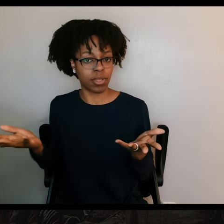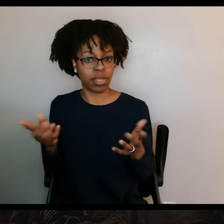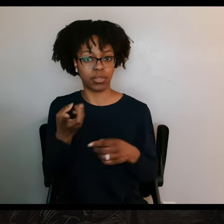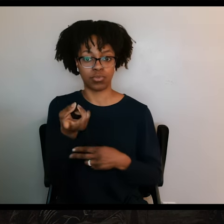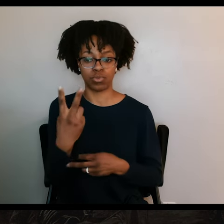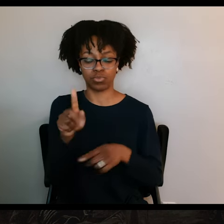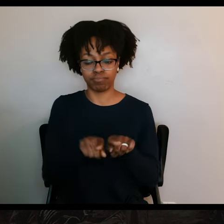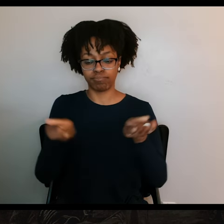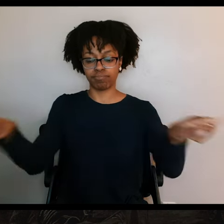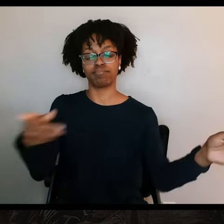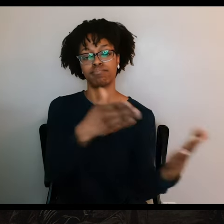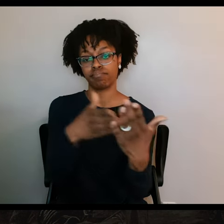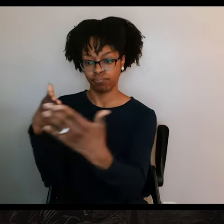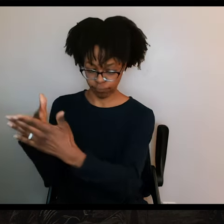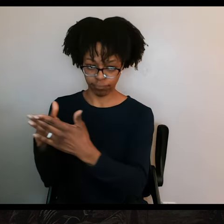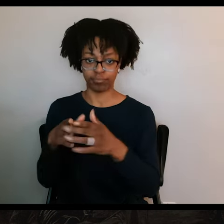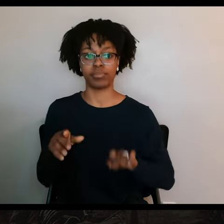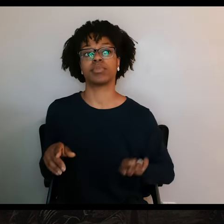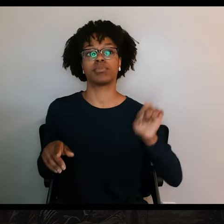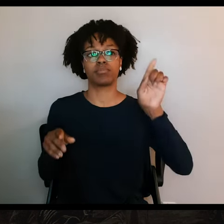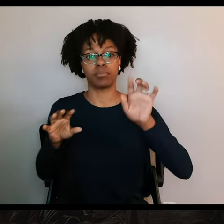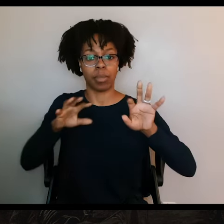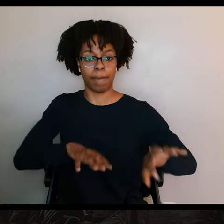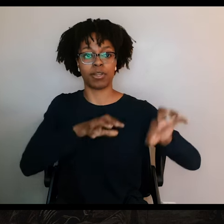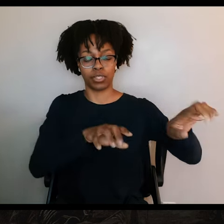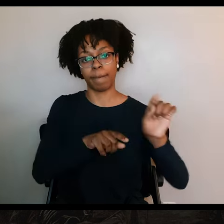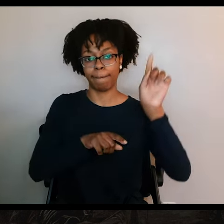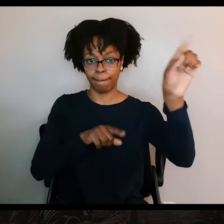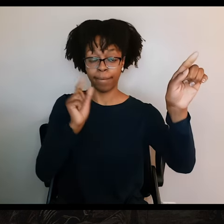Santa Anna himself would march his army to San Antonio, while he sent another one, this one